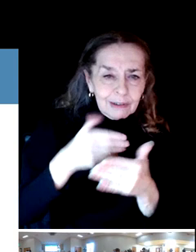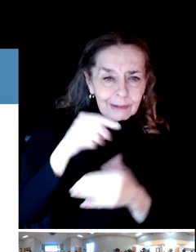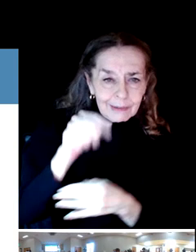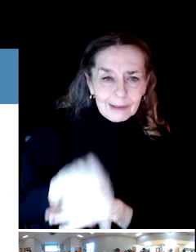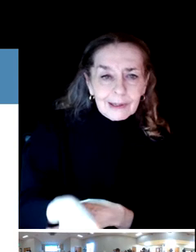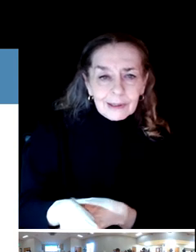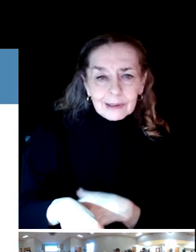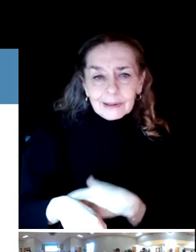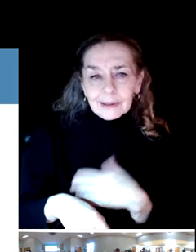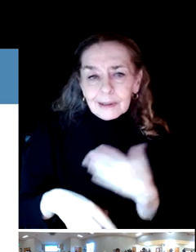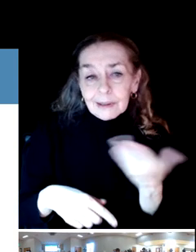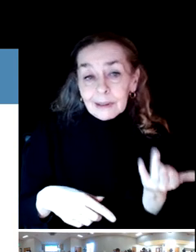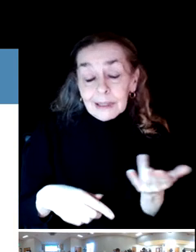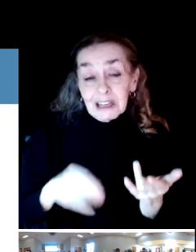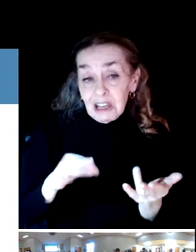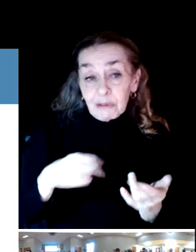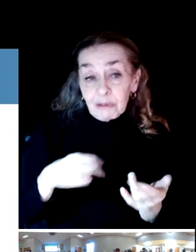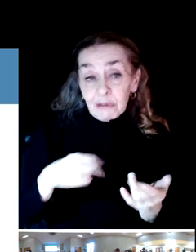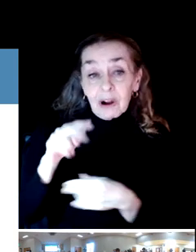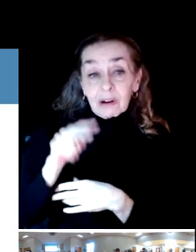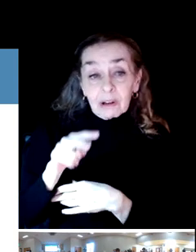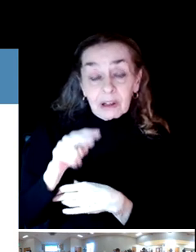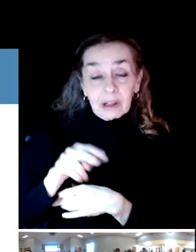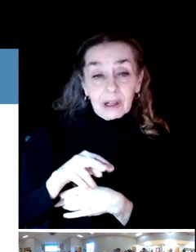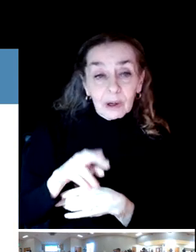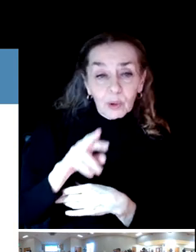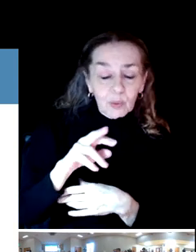We'll be looking at walkability, that's what we call it.